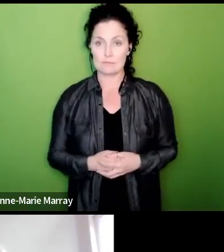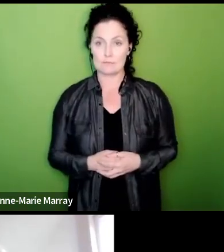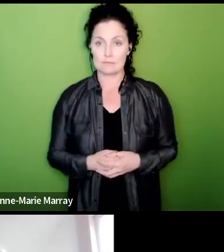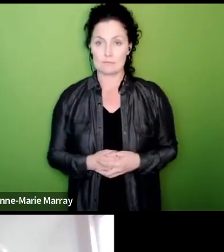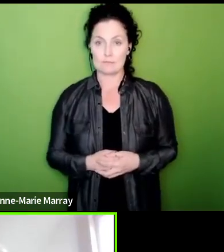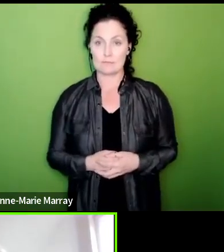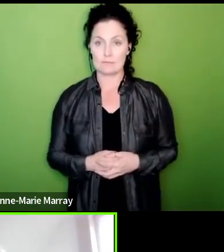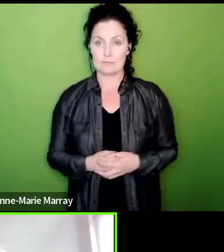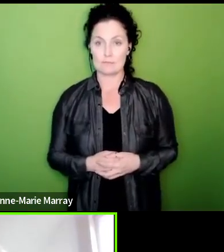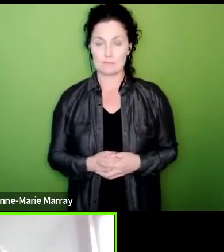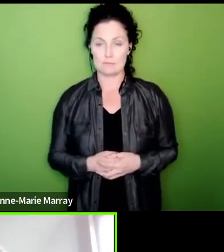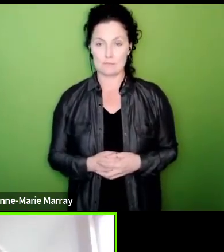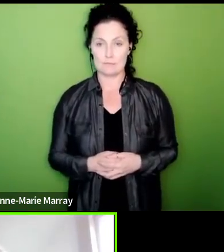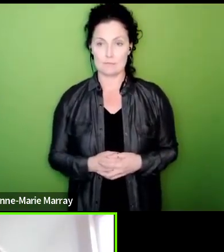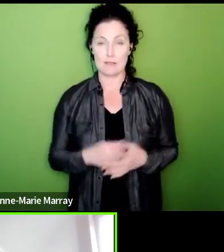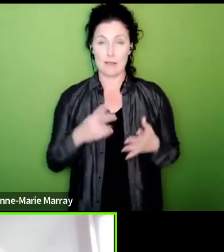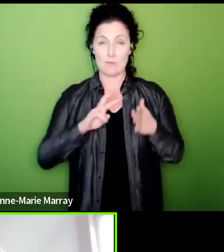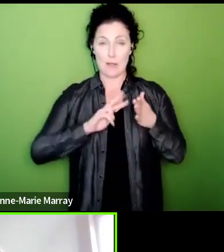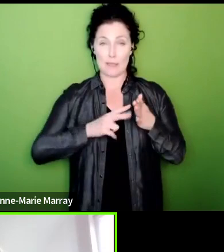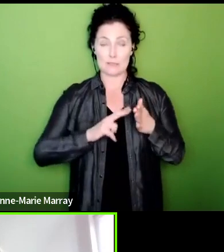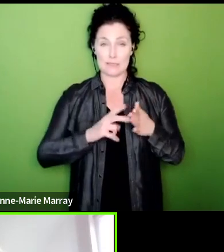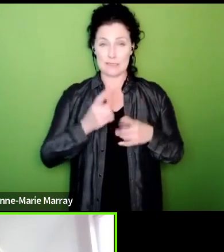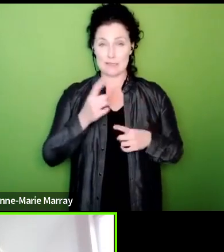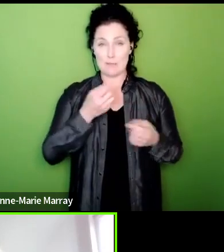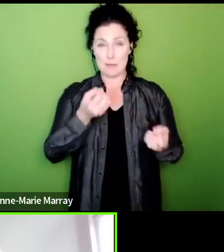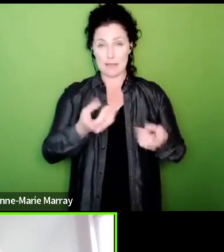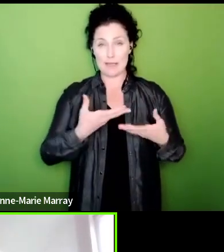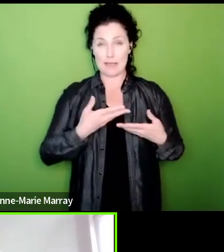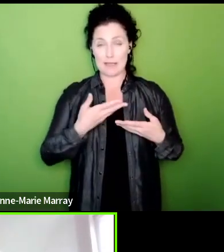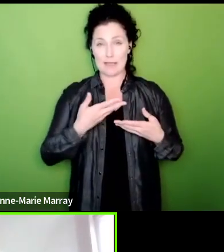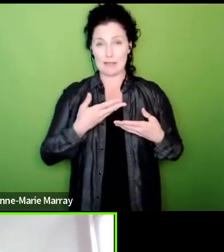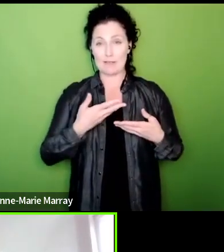Fran just for logistics it may be better if you give me the list and before we finish I'll